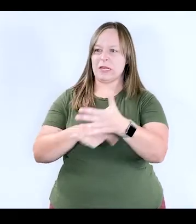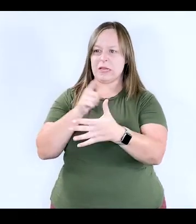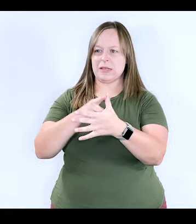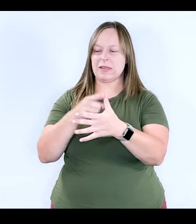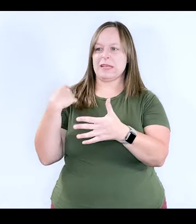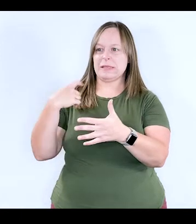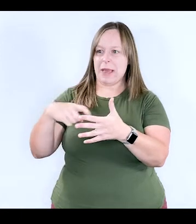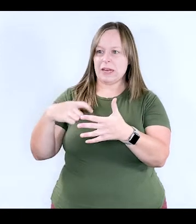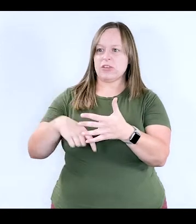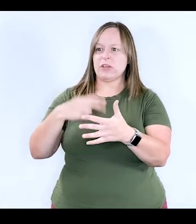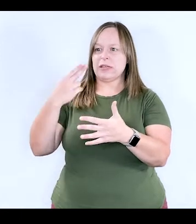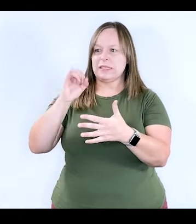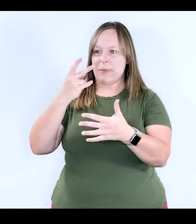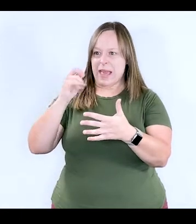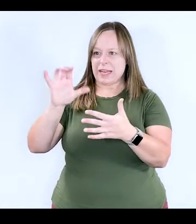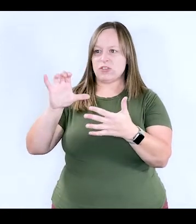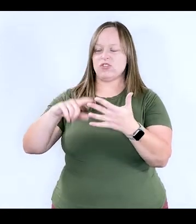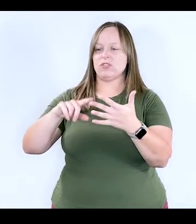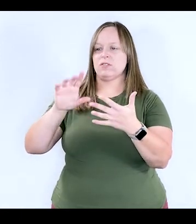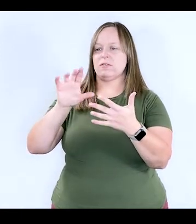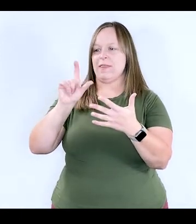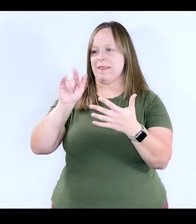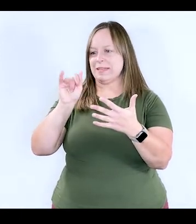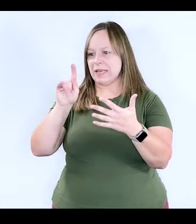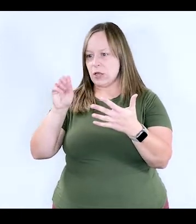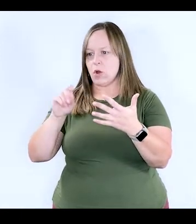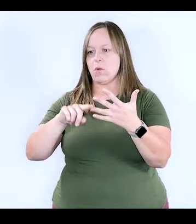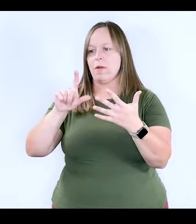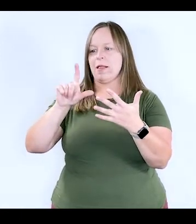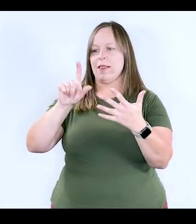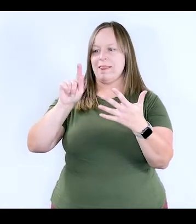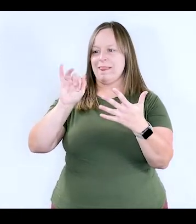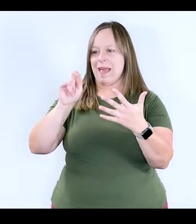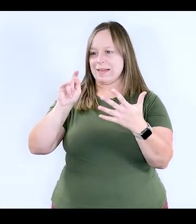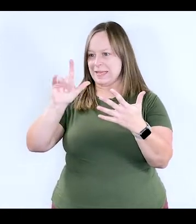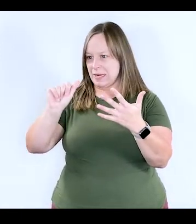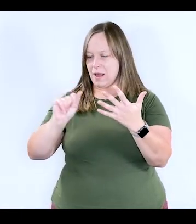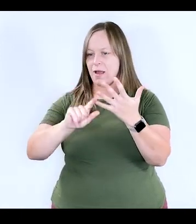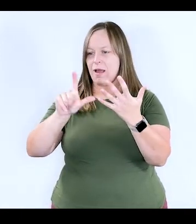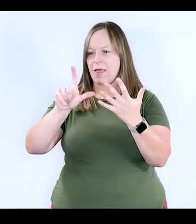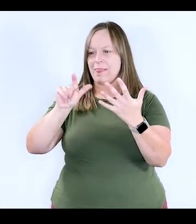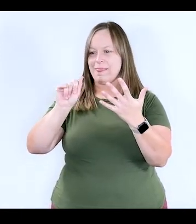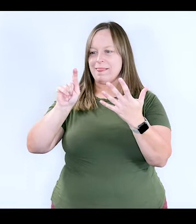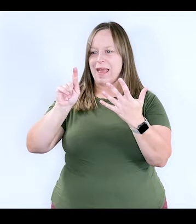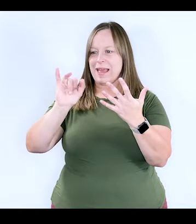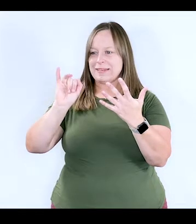between Spanish, Hispanic, Latino, Latina, and Latinx. A lot of people may think that this